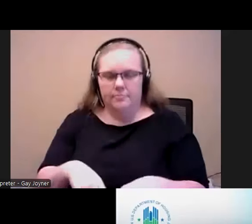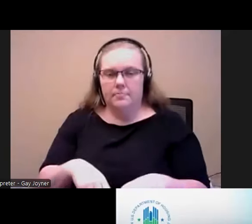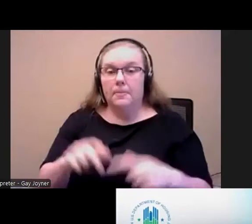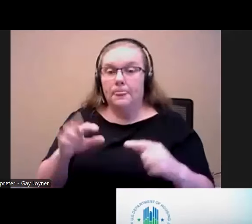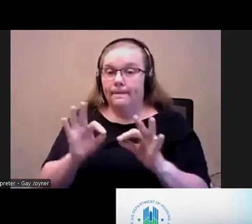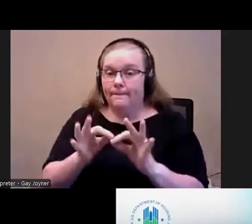Thank you this